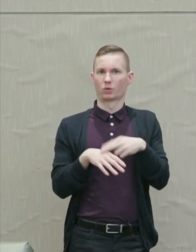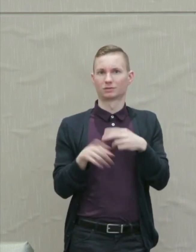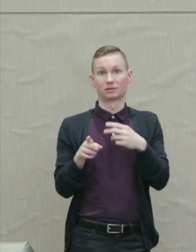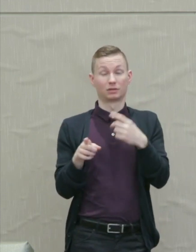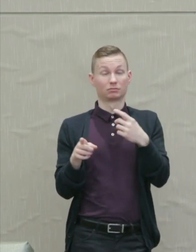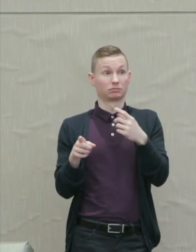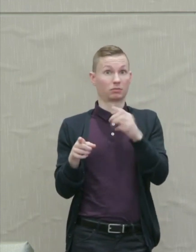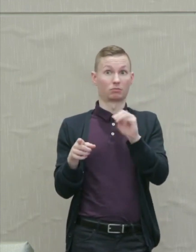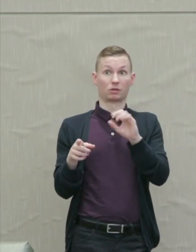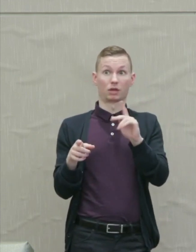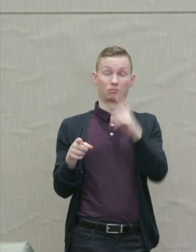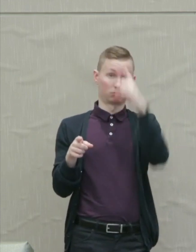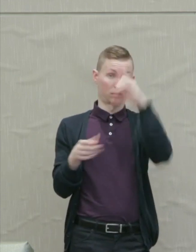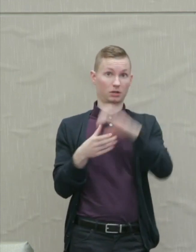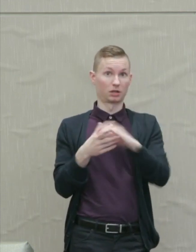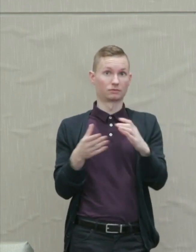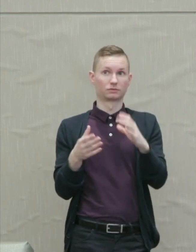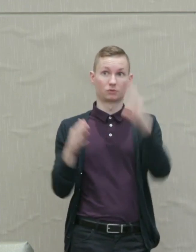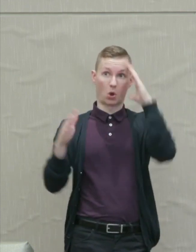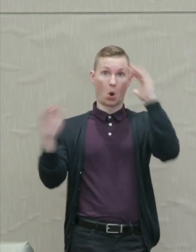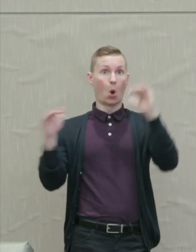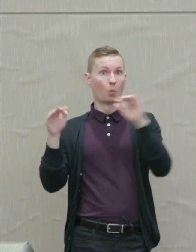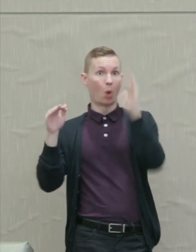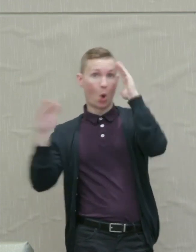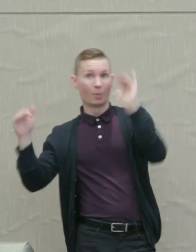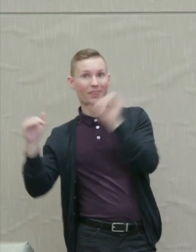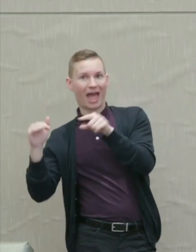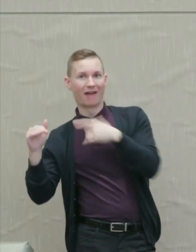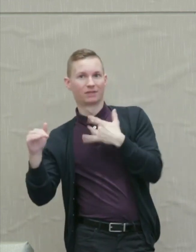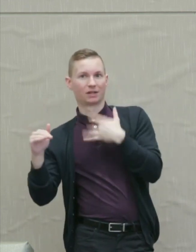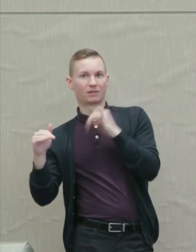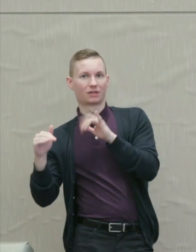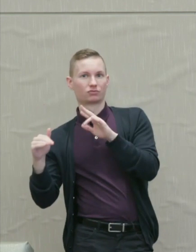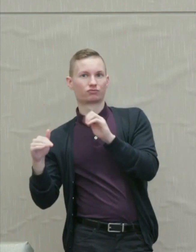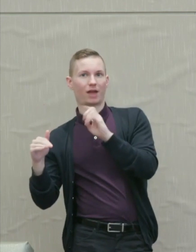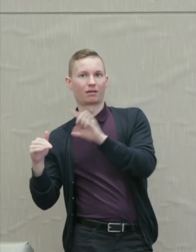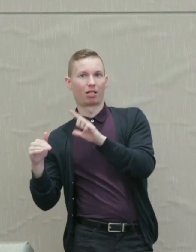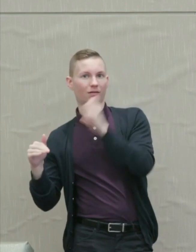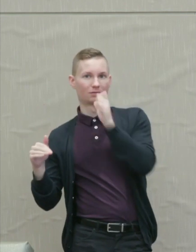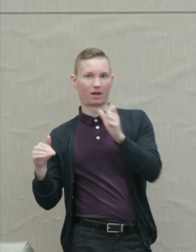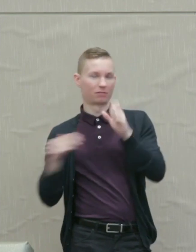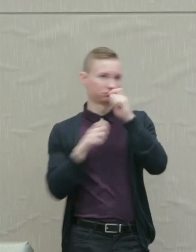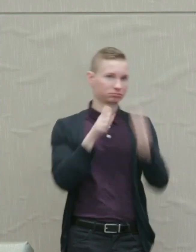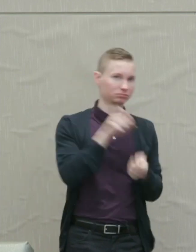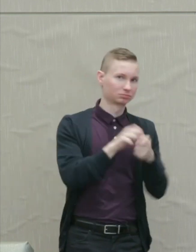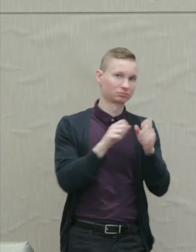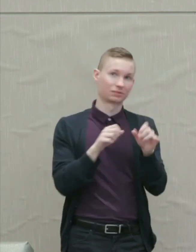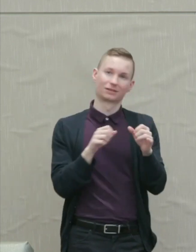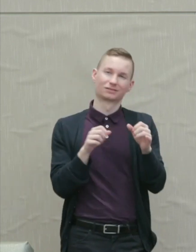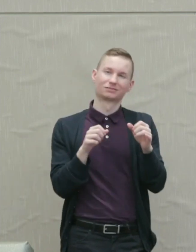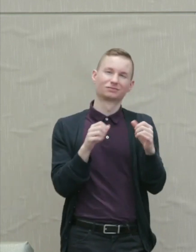rightly that it's hope that's radical and not the retribution which is all too familiar.